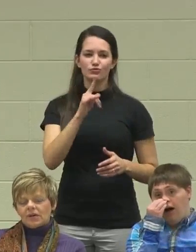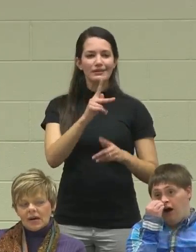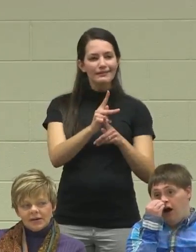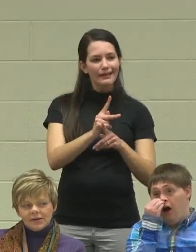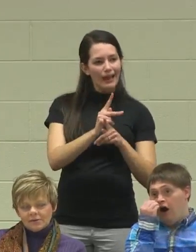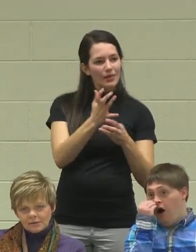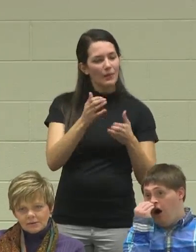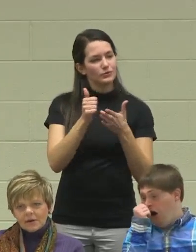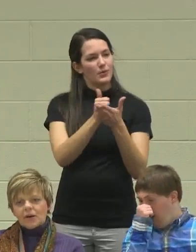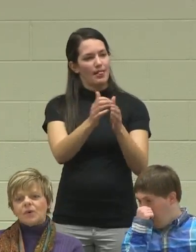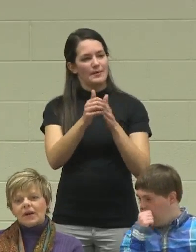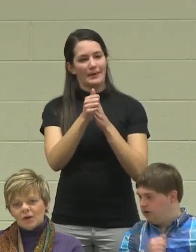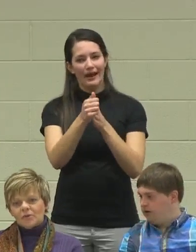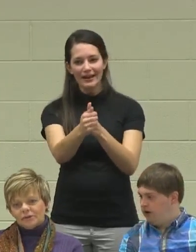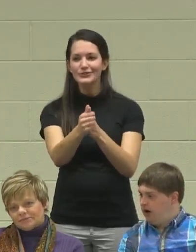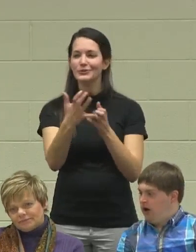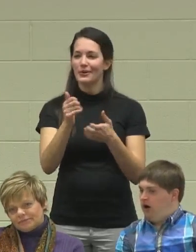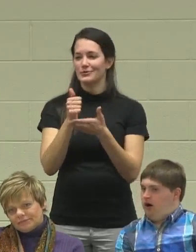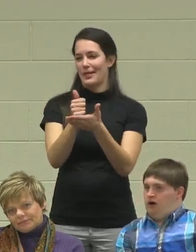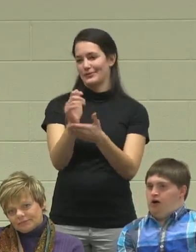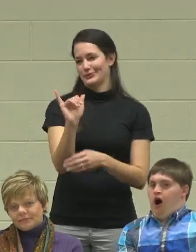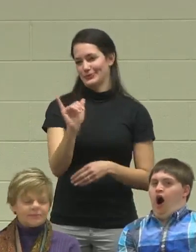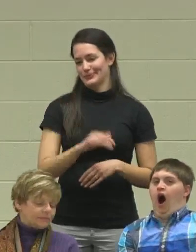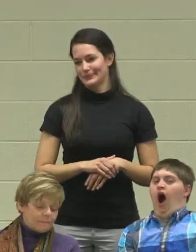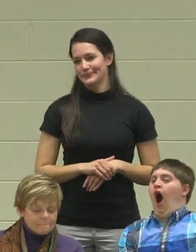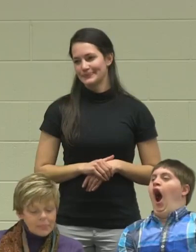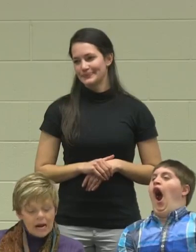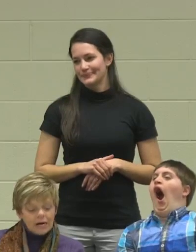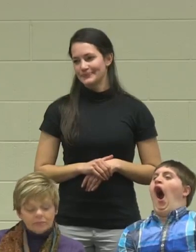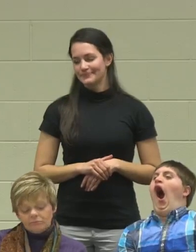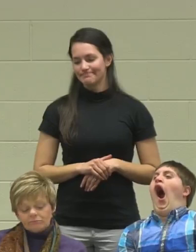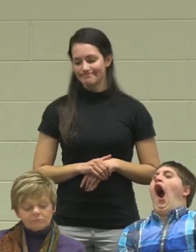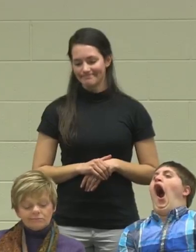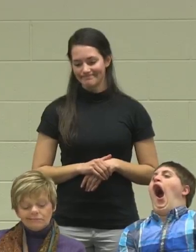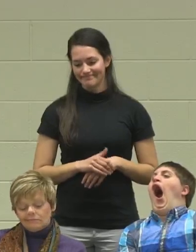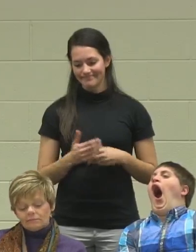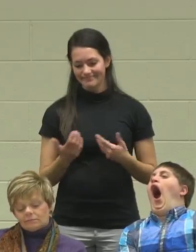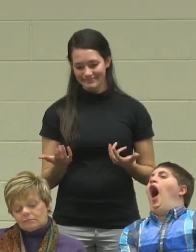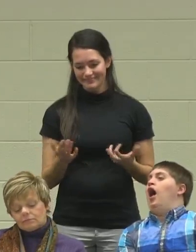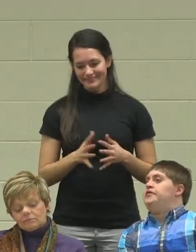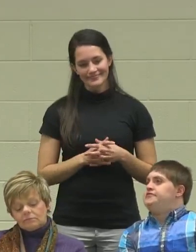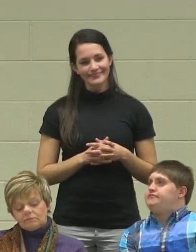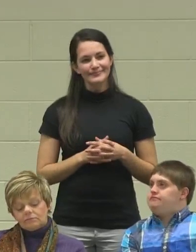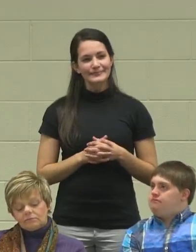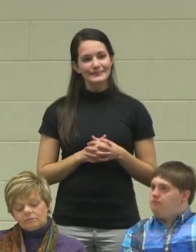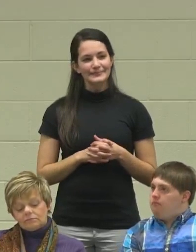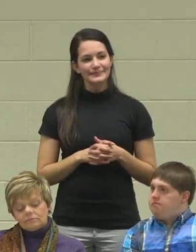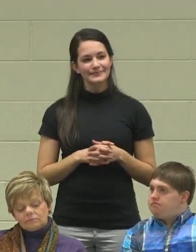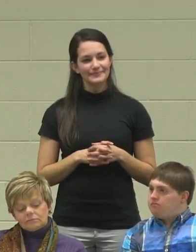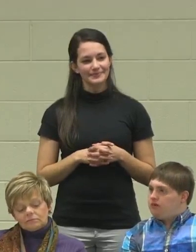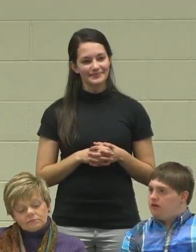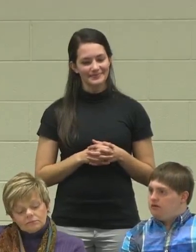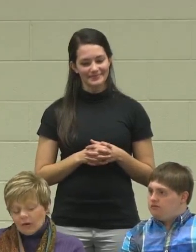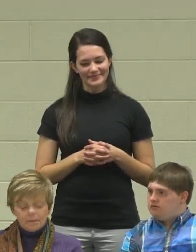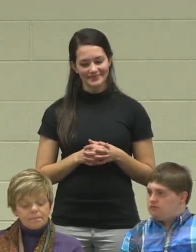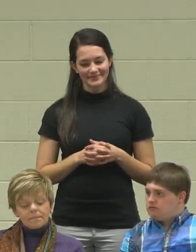and want to guide you, and want to help you.